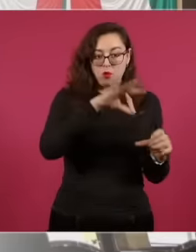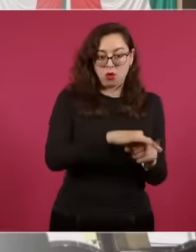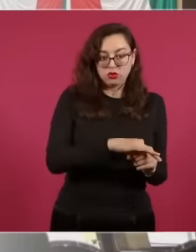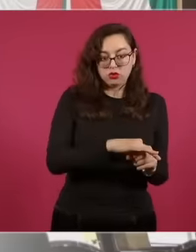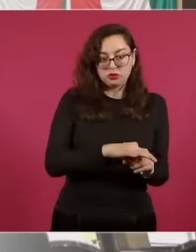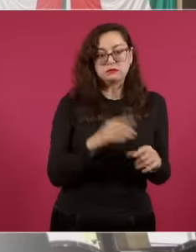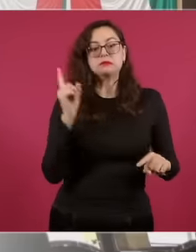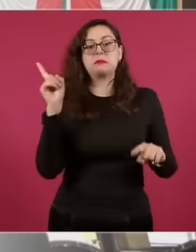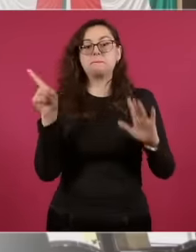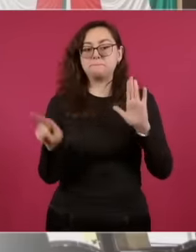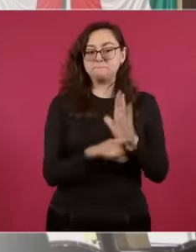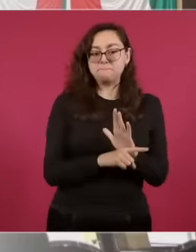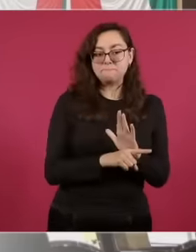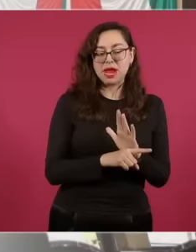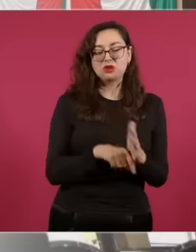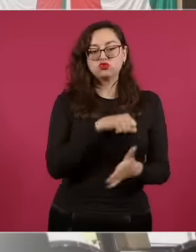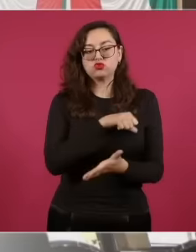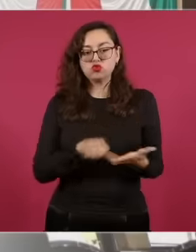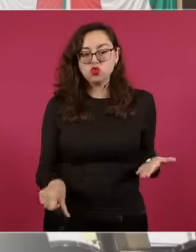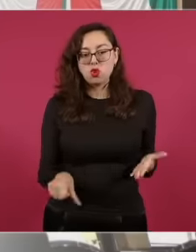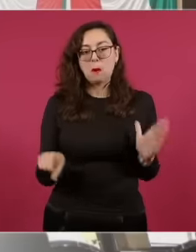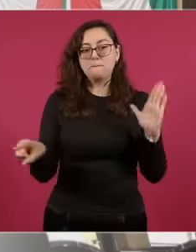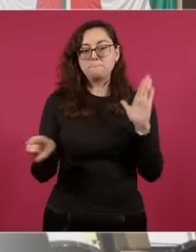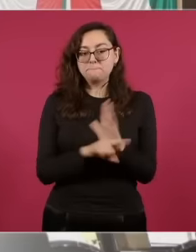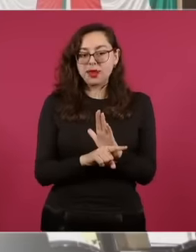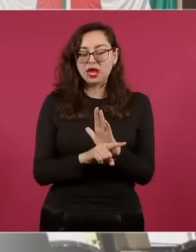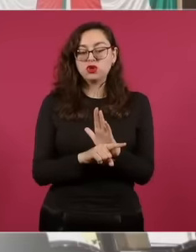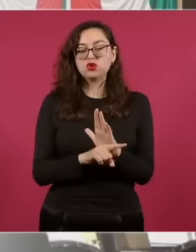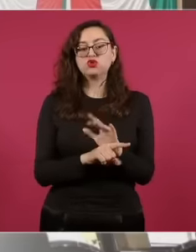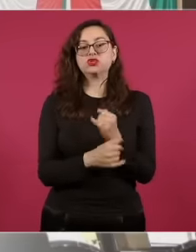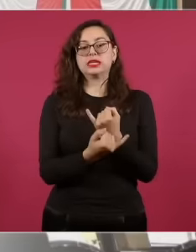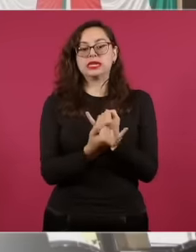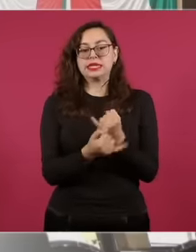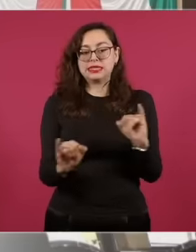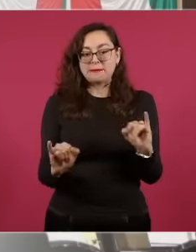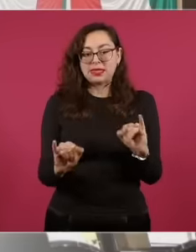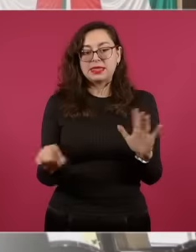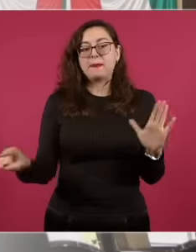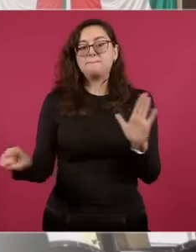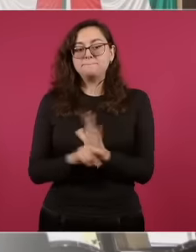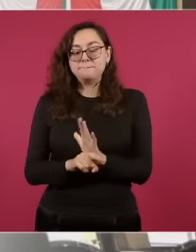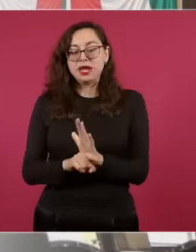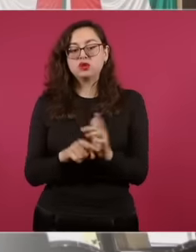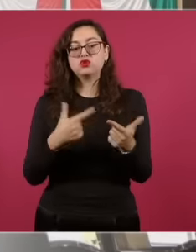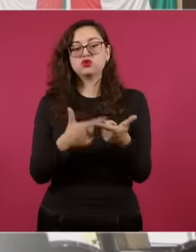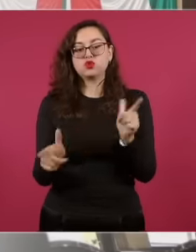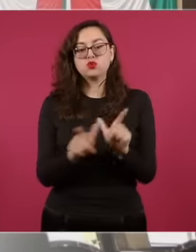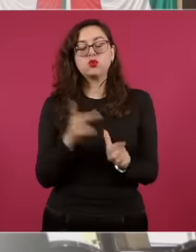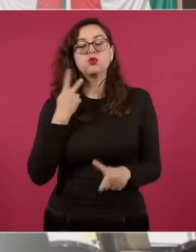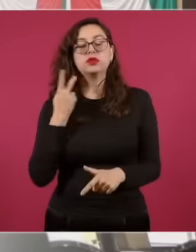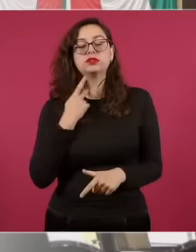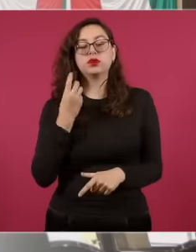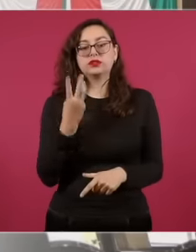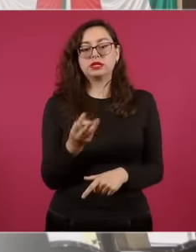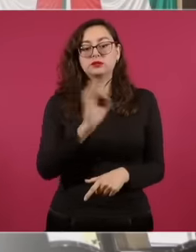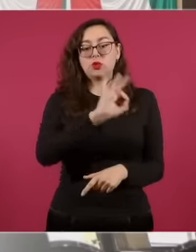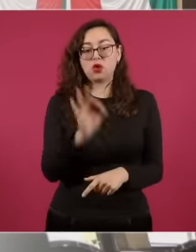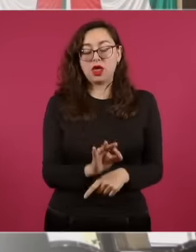votes for independents or parties with less than 3% and it gives you the national vote cast In